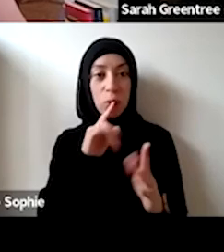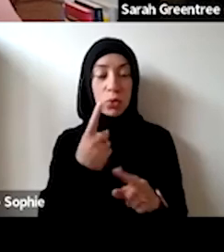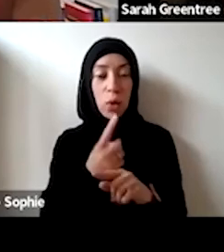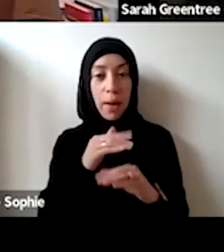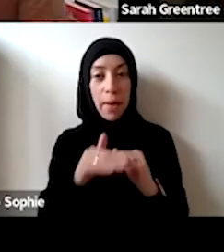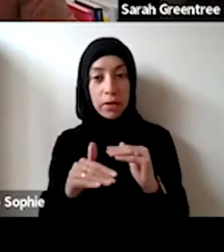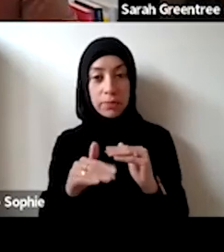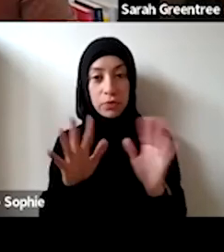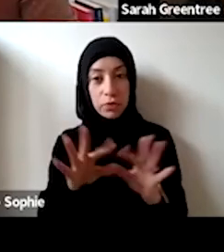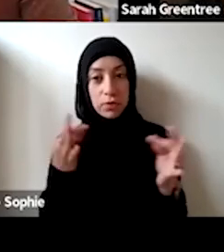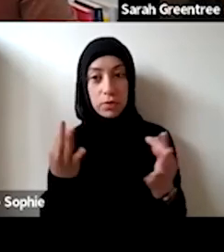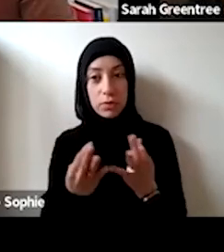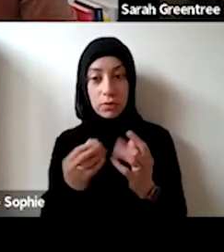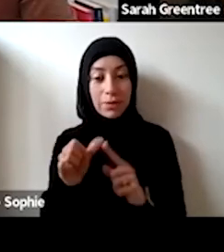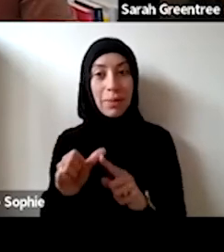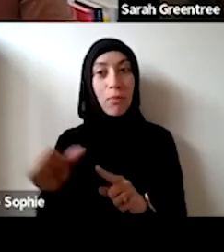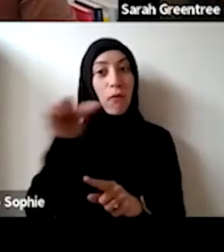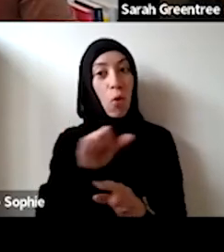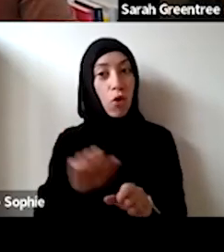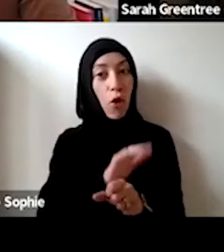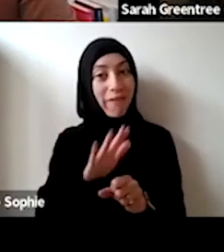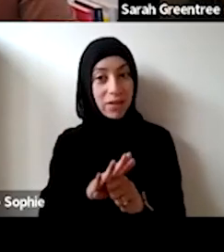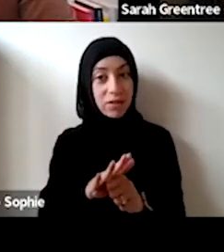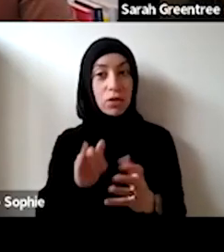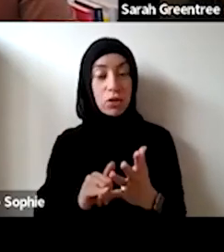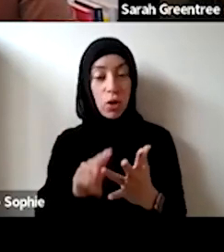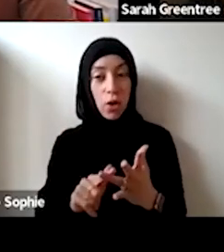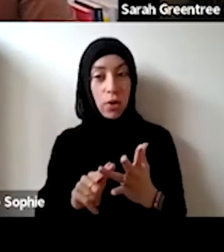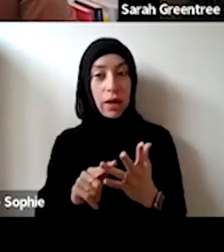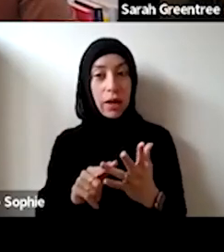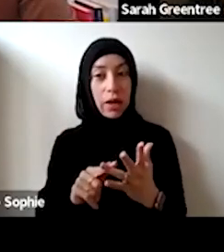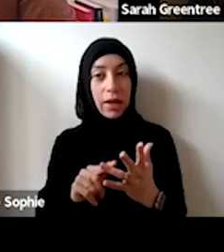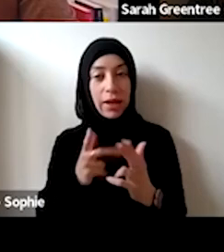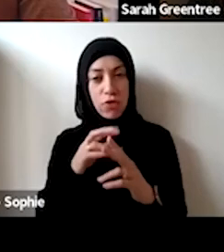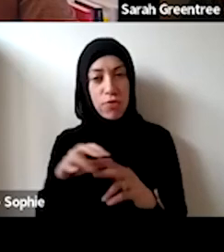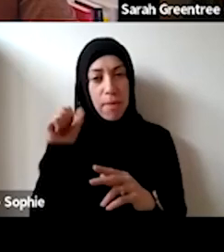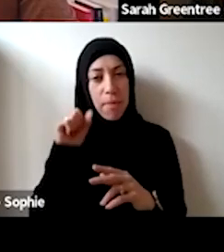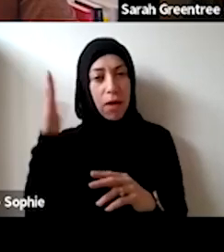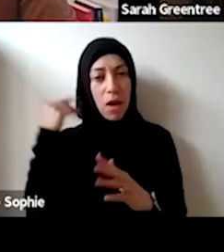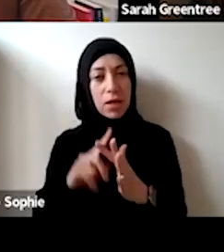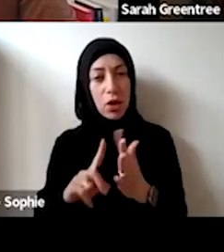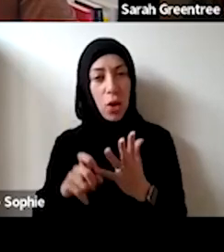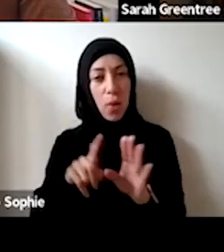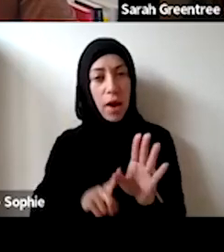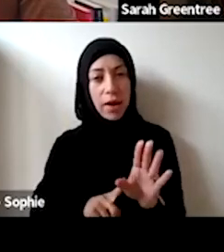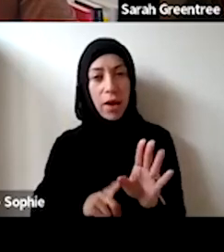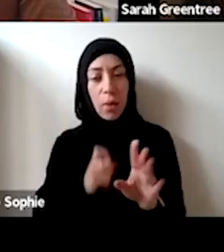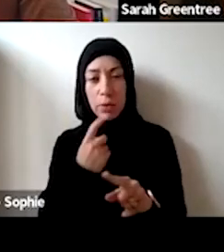organization to pre-pandemic so we're not I think if you remember the last ui if you if you made one activities of the organisation to